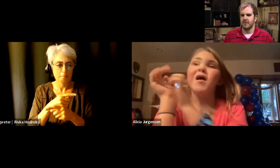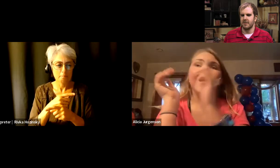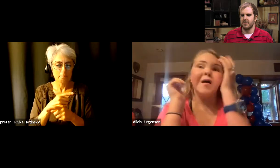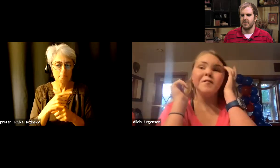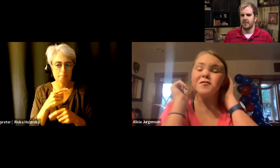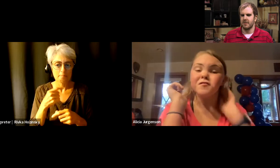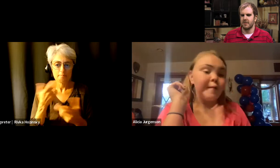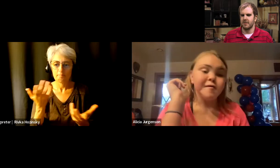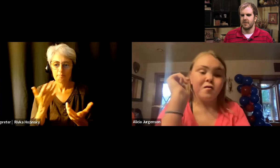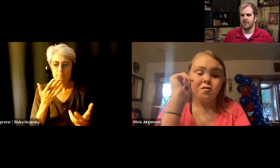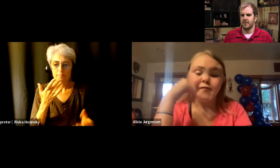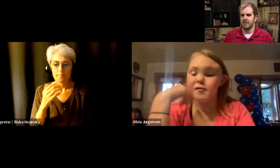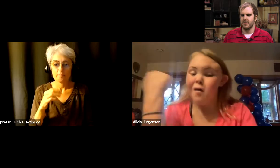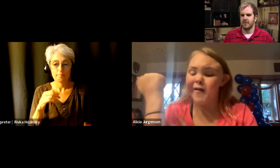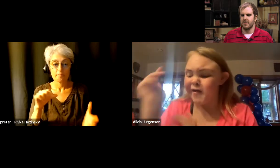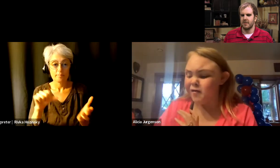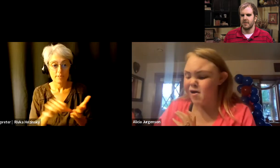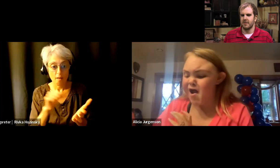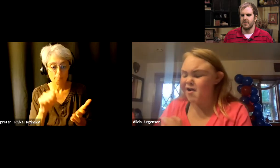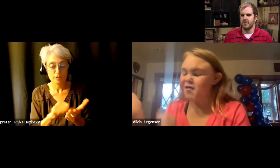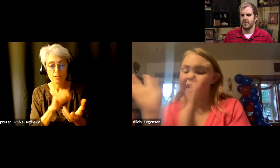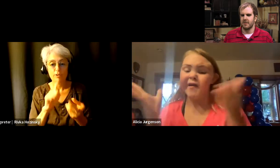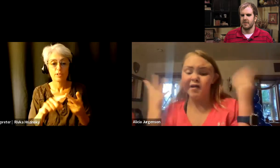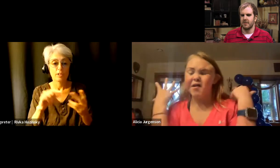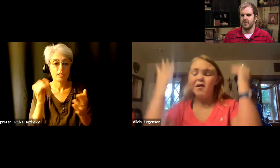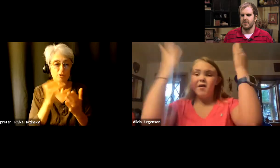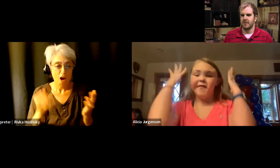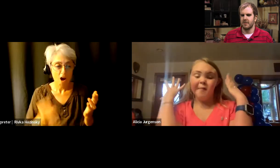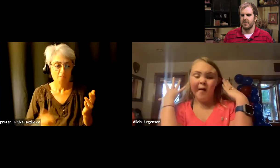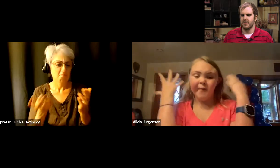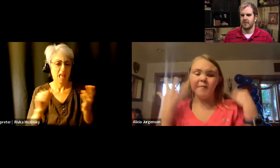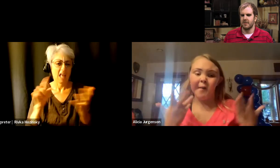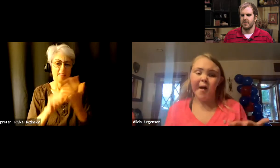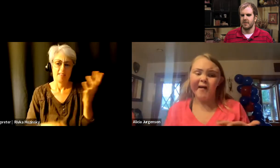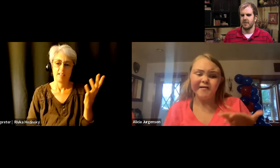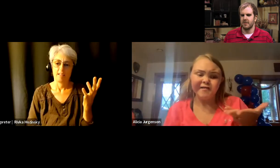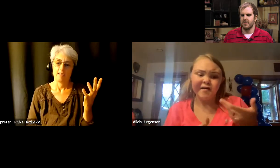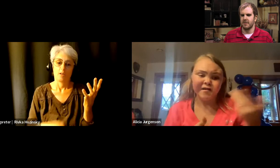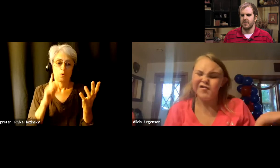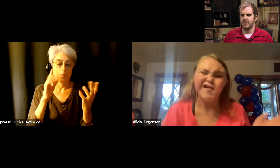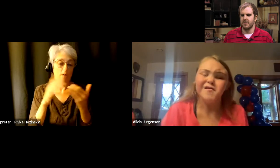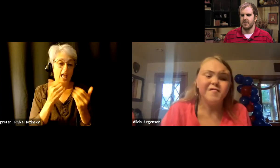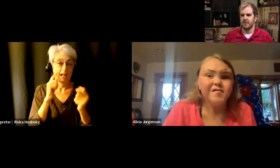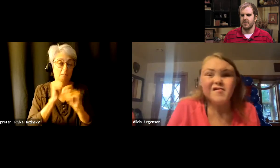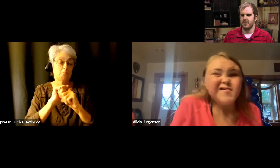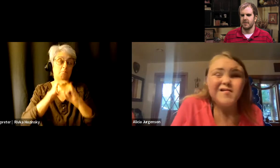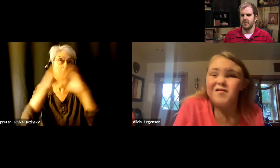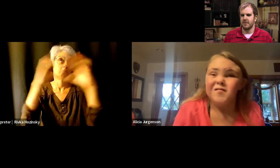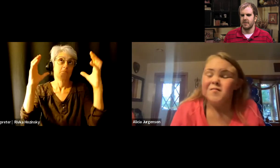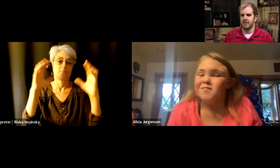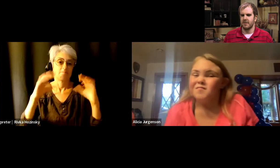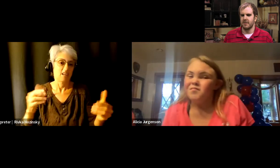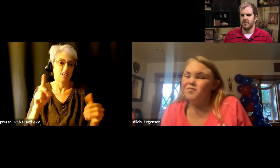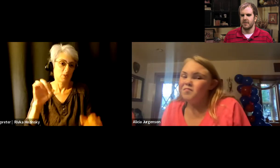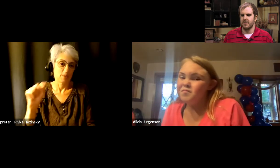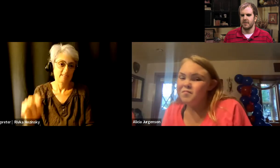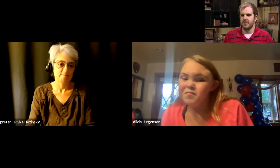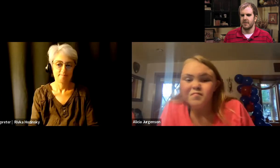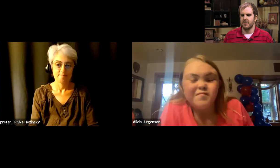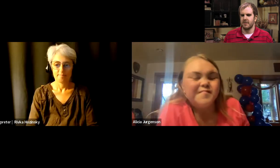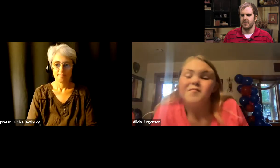Te Rina: Um sculptures drawing or anything. I like. It like popped up in my mind and I just do it